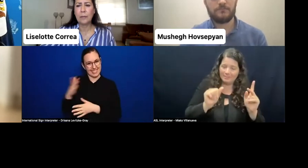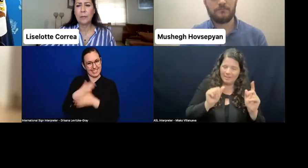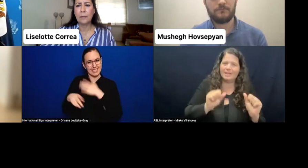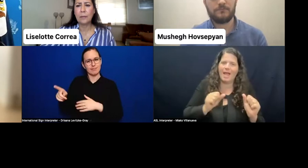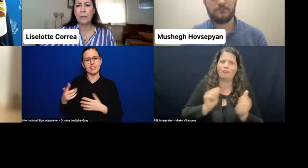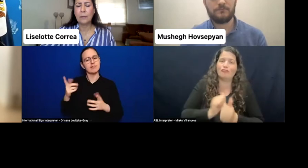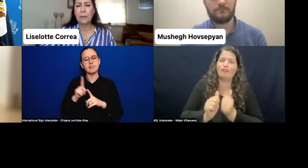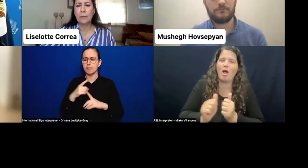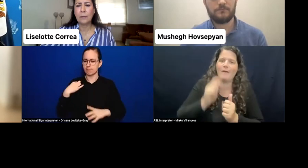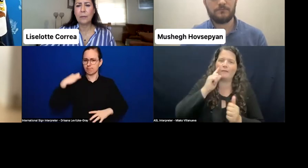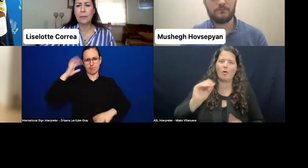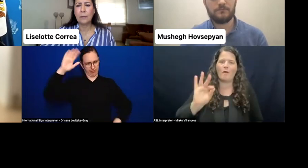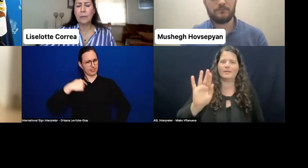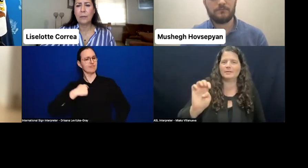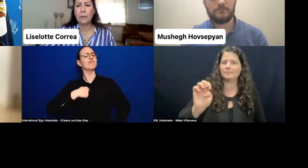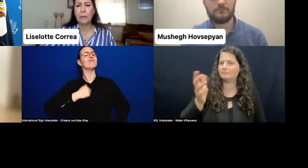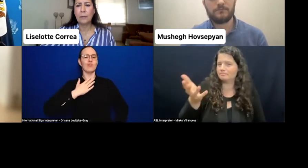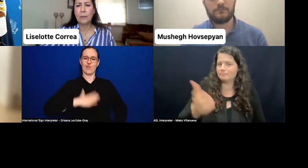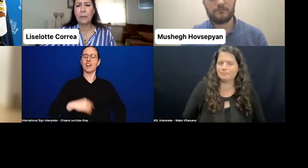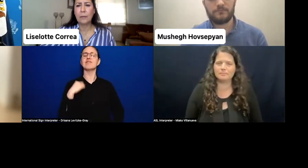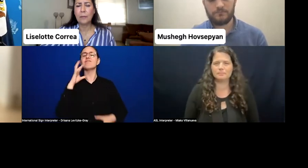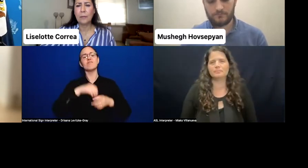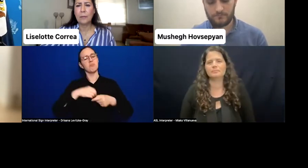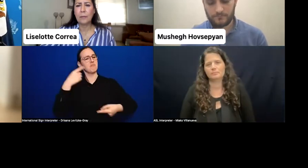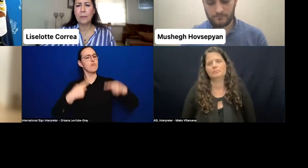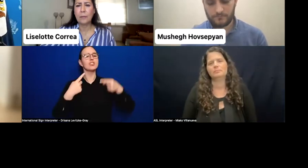I will talk about the situation